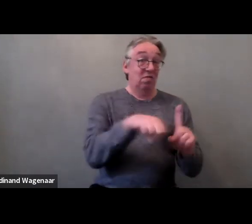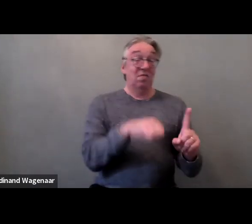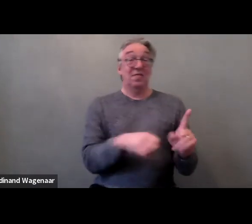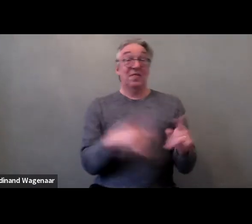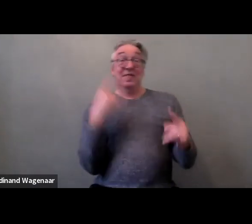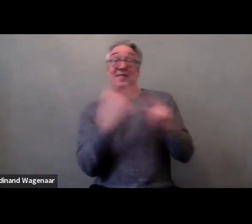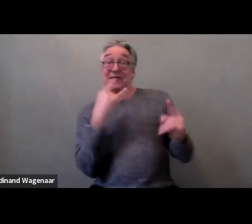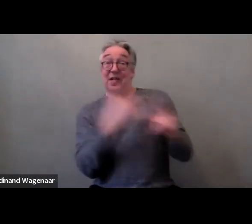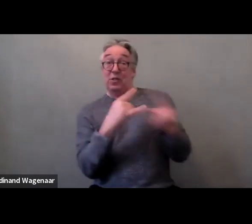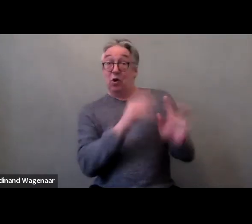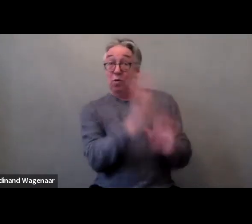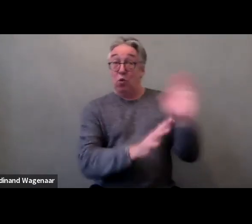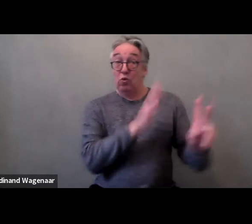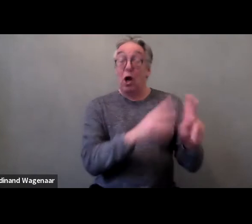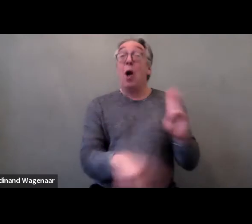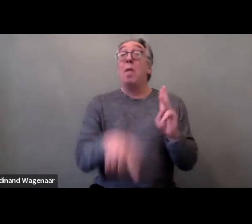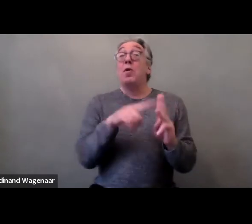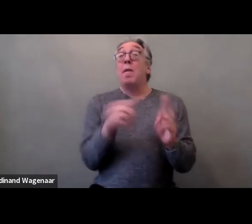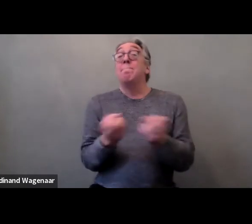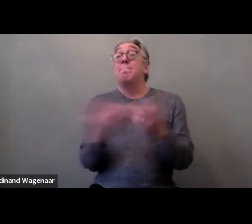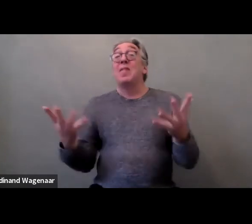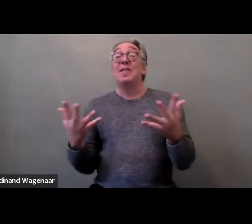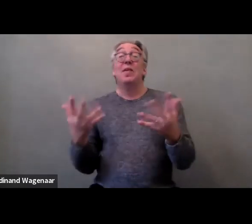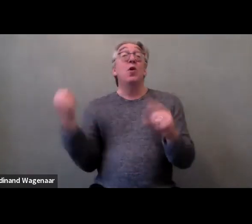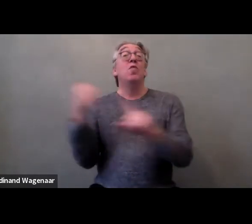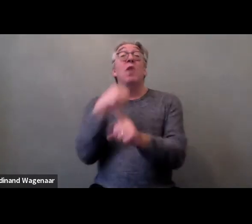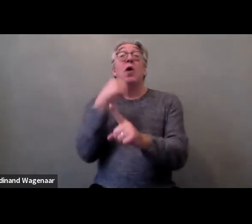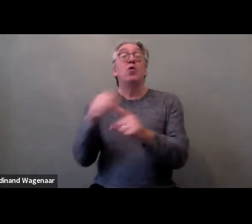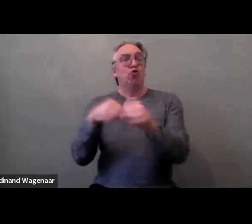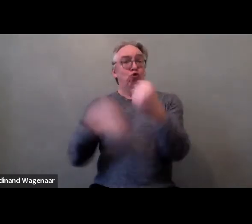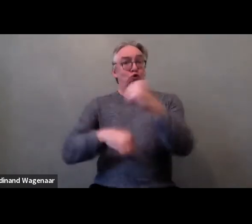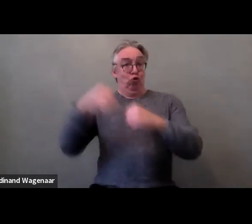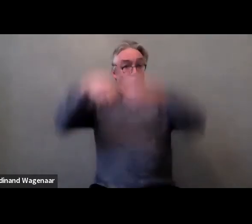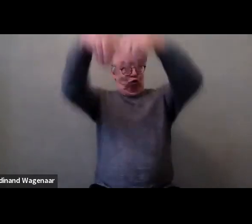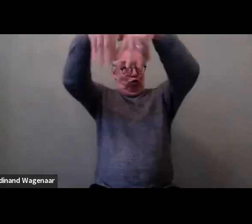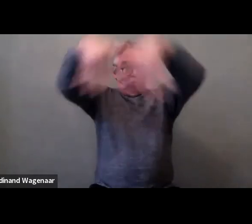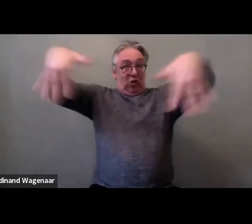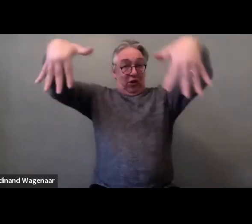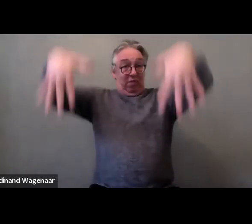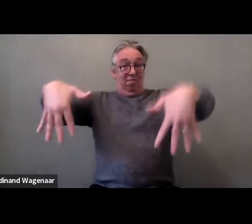but underneath that is a lot of structural violence. We're talking about intersectionality earlier